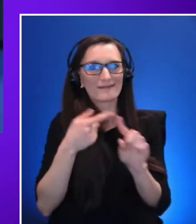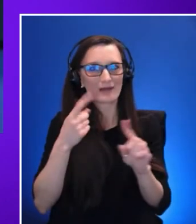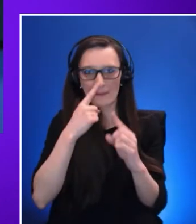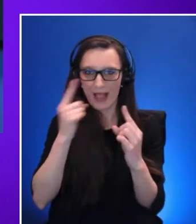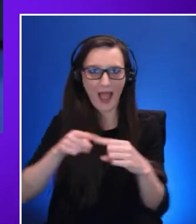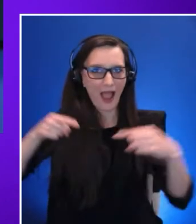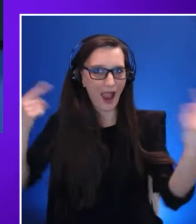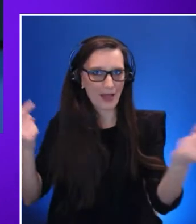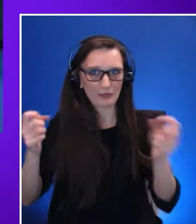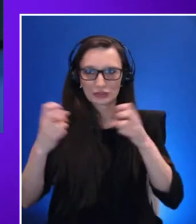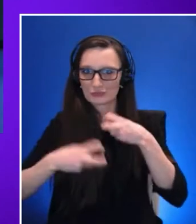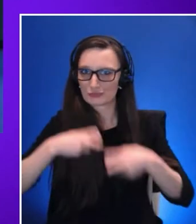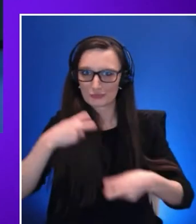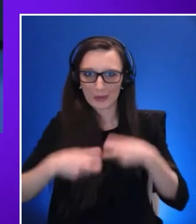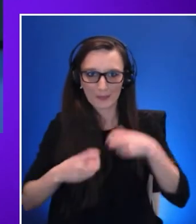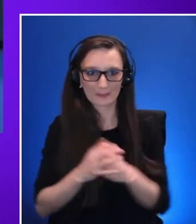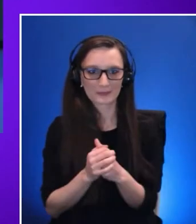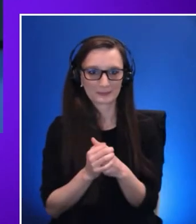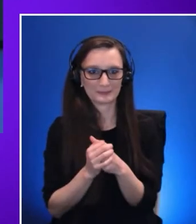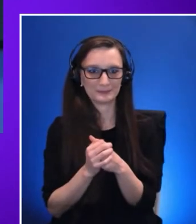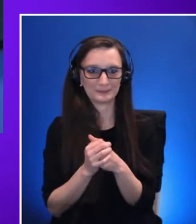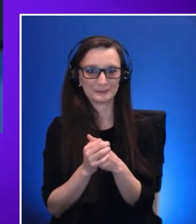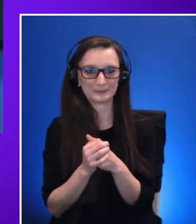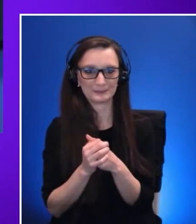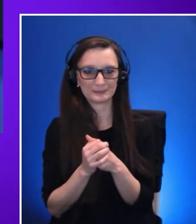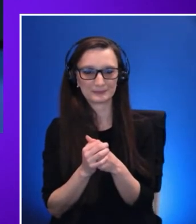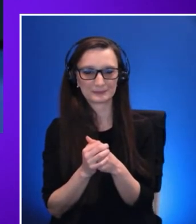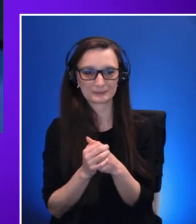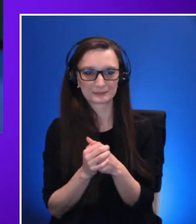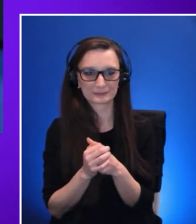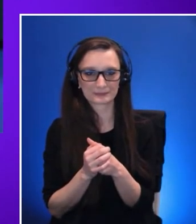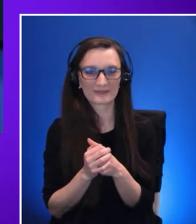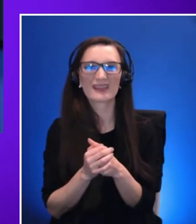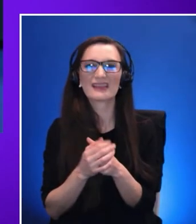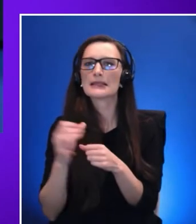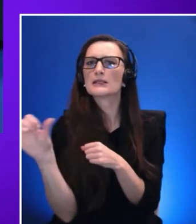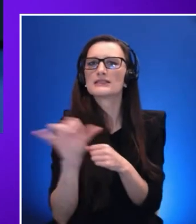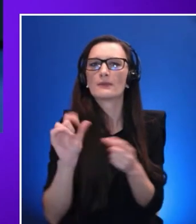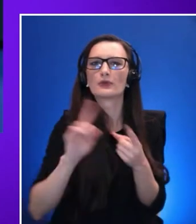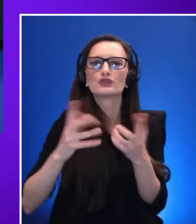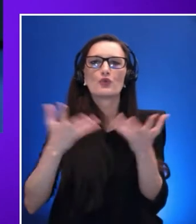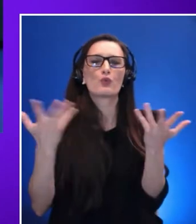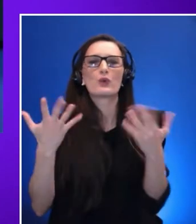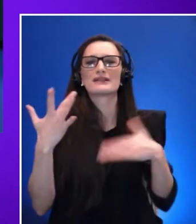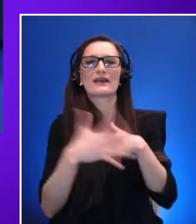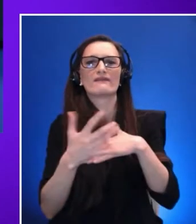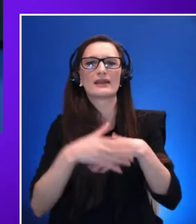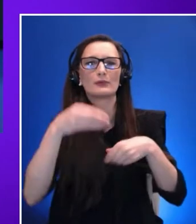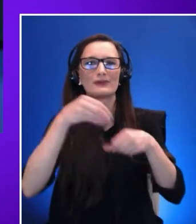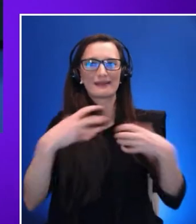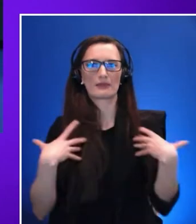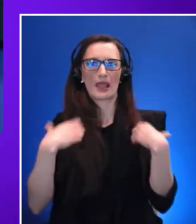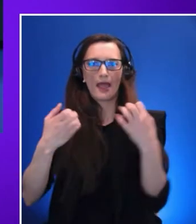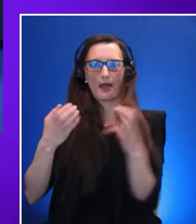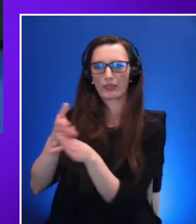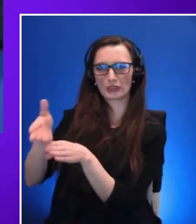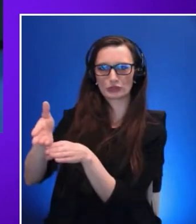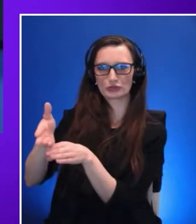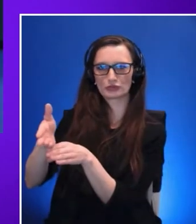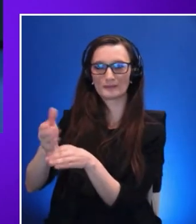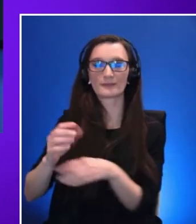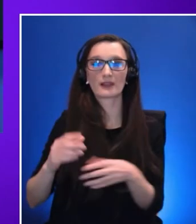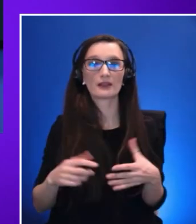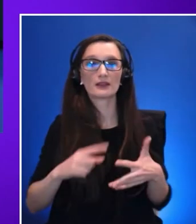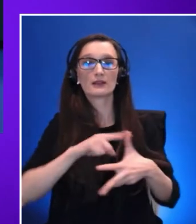available in the health industry. Second step of the process connect, engage with individuals